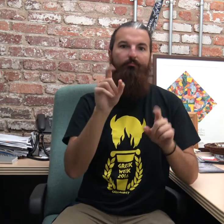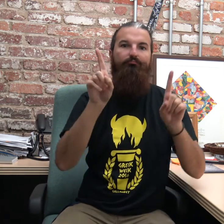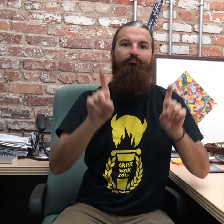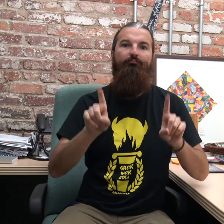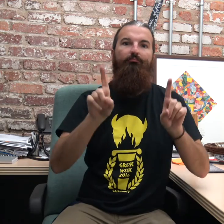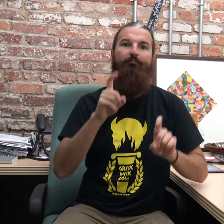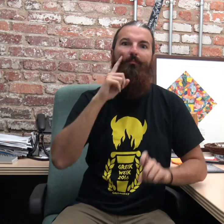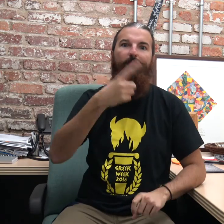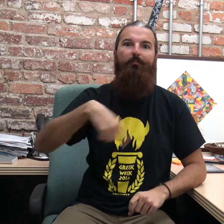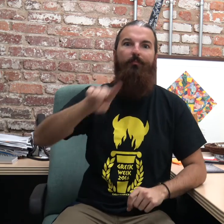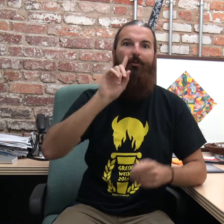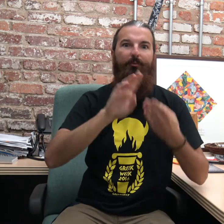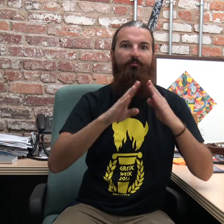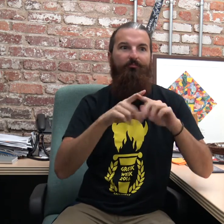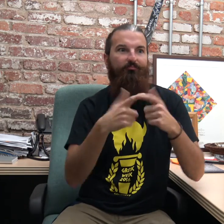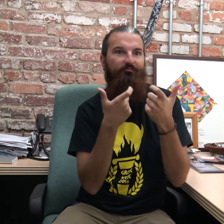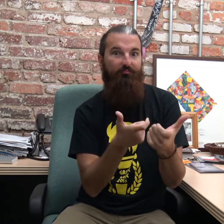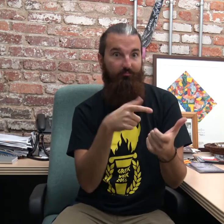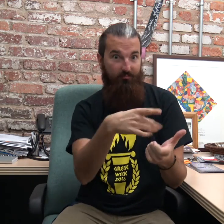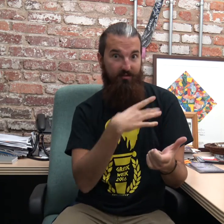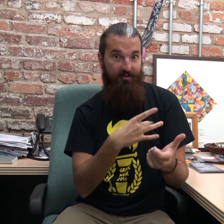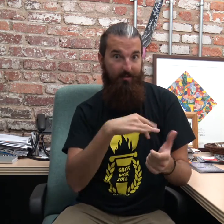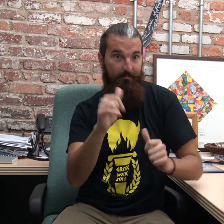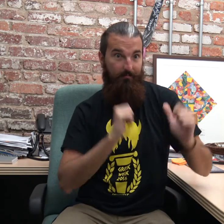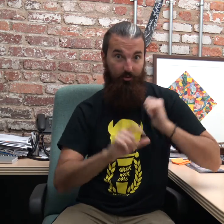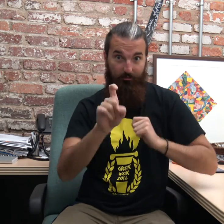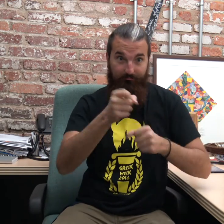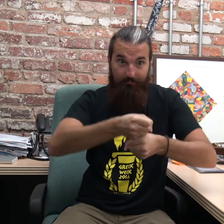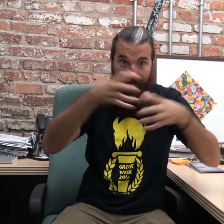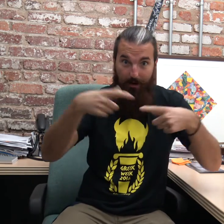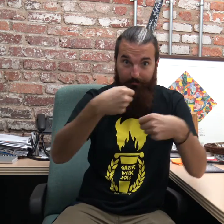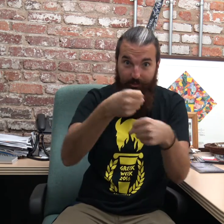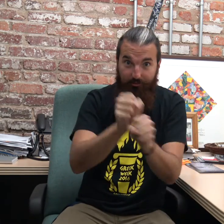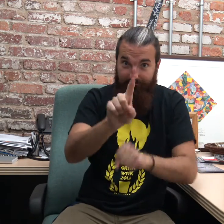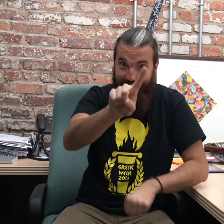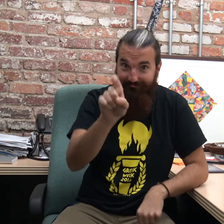This is a test for those in the community to watch, see if they like the play. Should it be expanded to production?